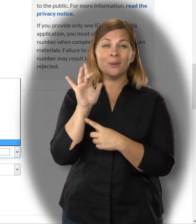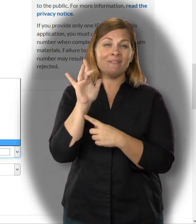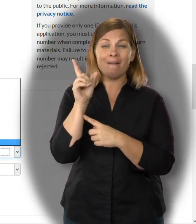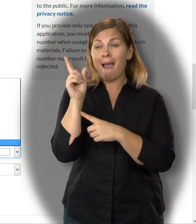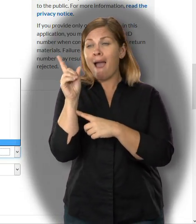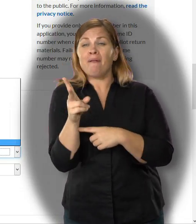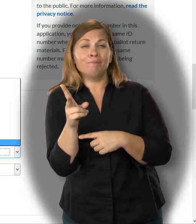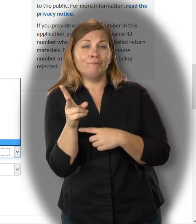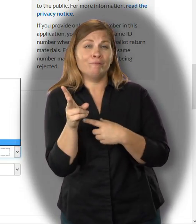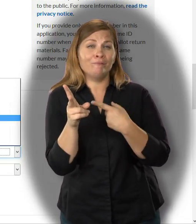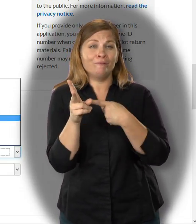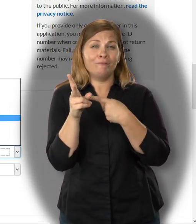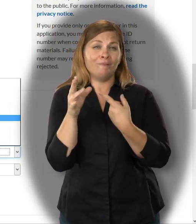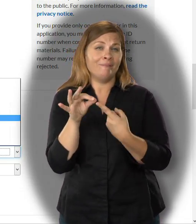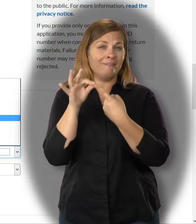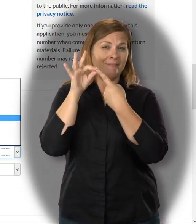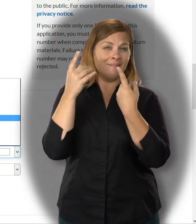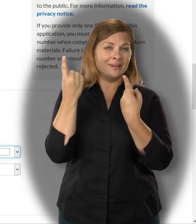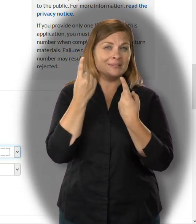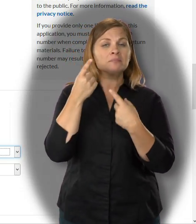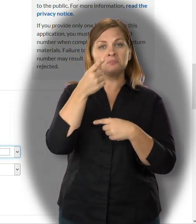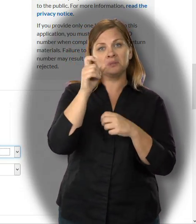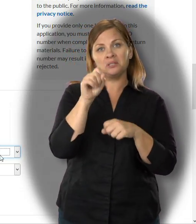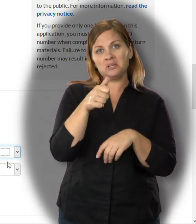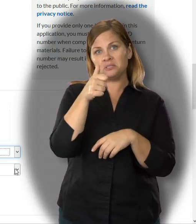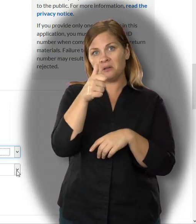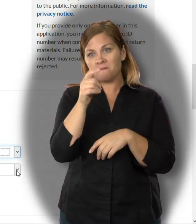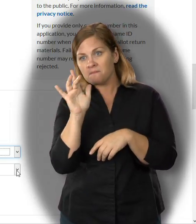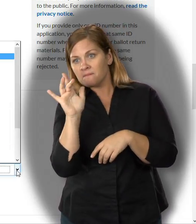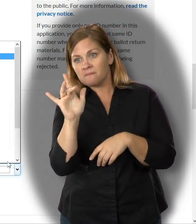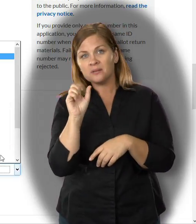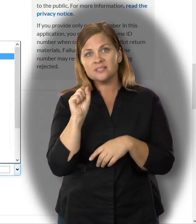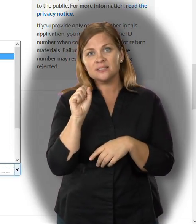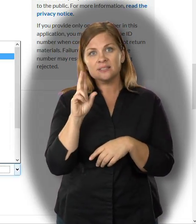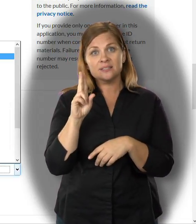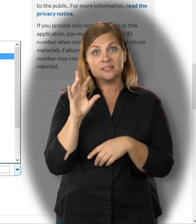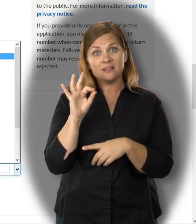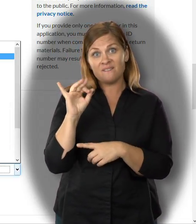Next it asks for your home address. Here you will type in your house number.